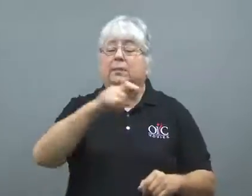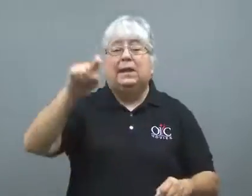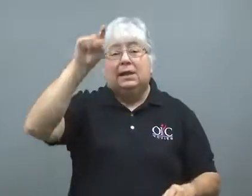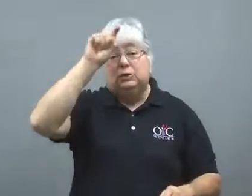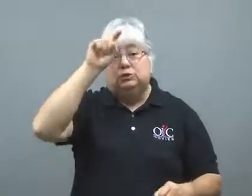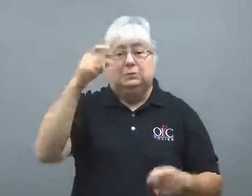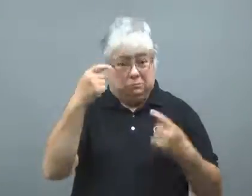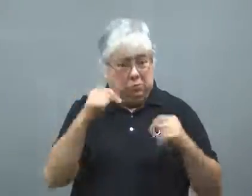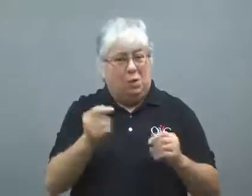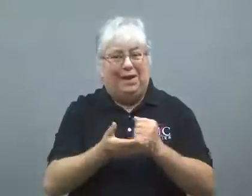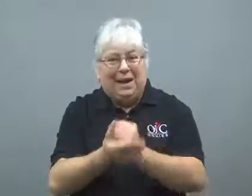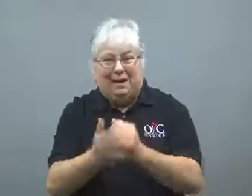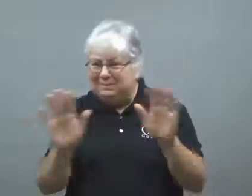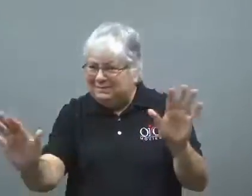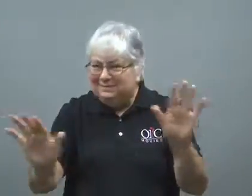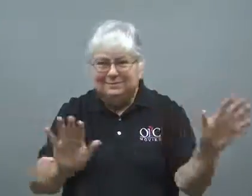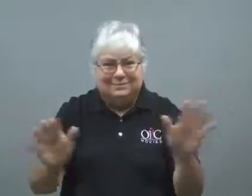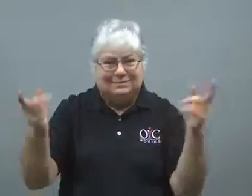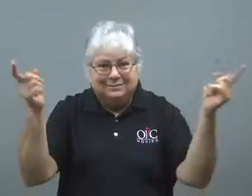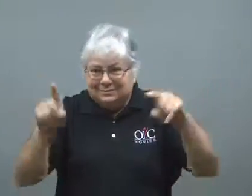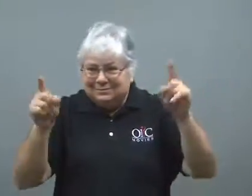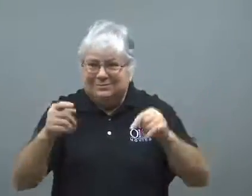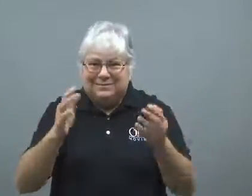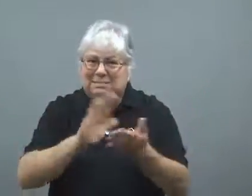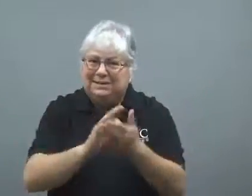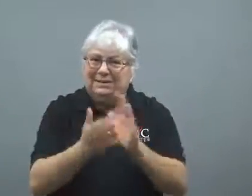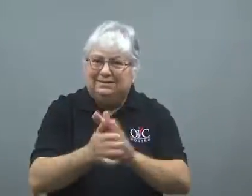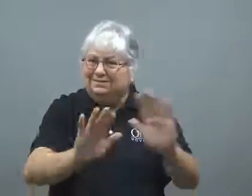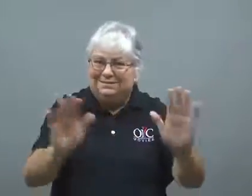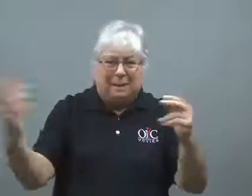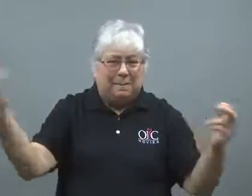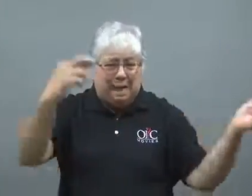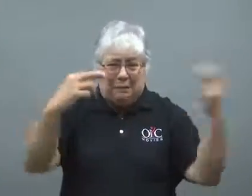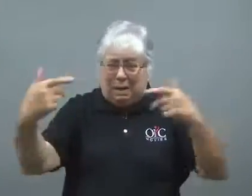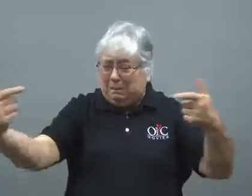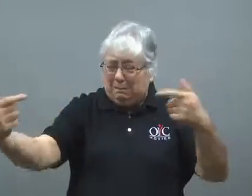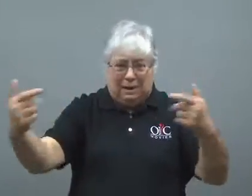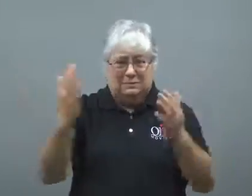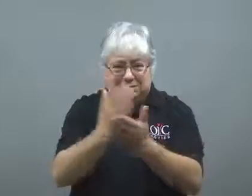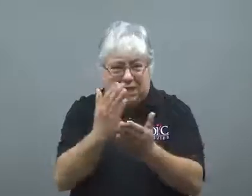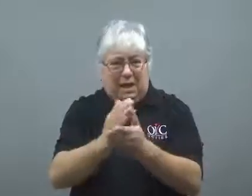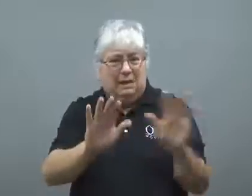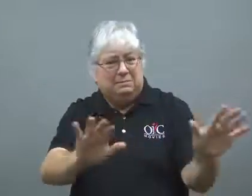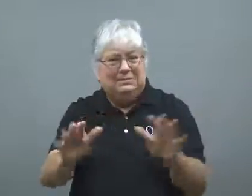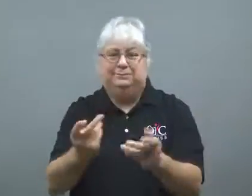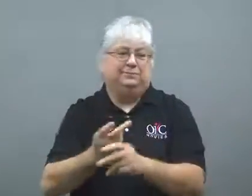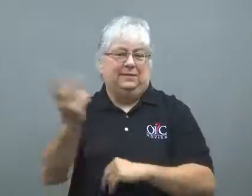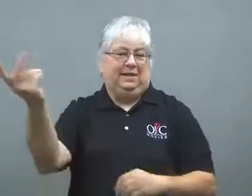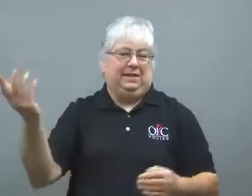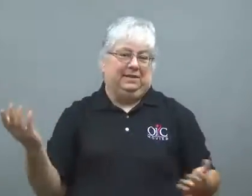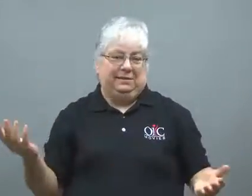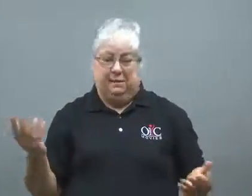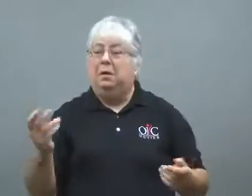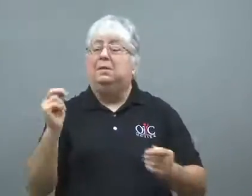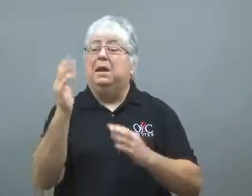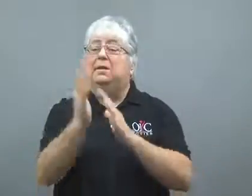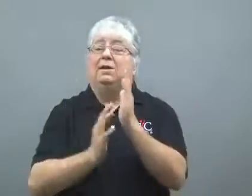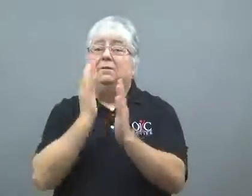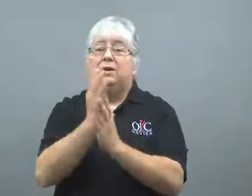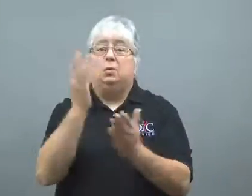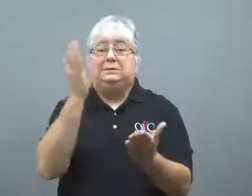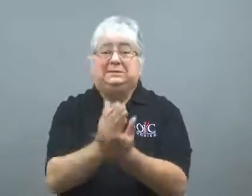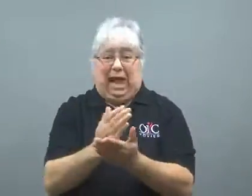Egypt tried to broker a cease fire and make peace, but failed.